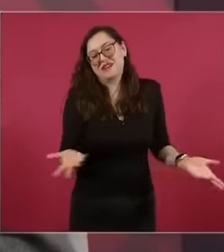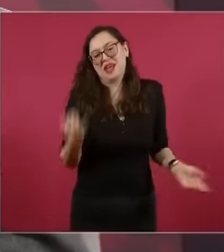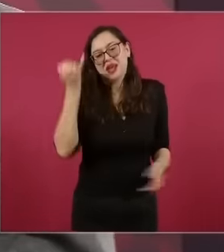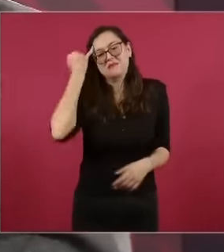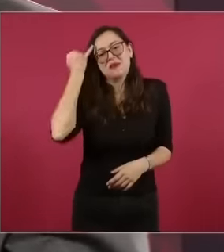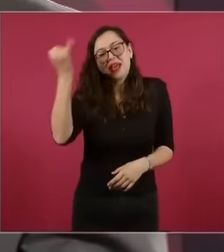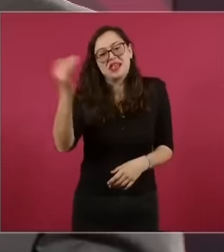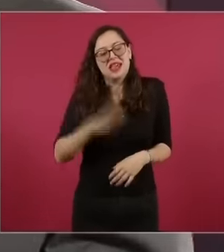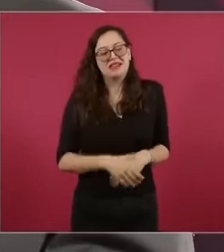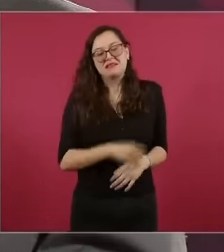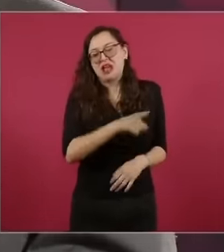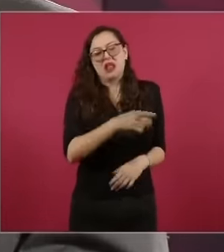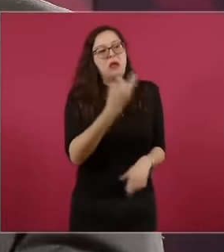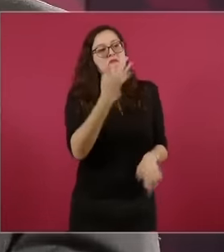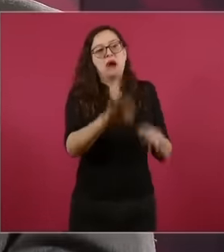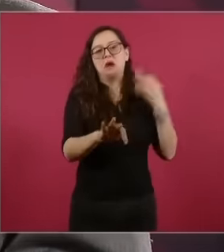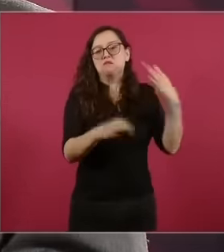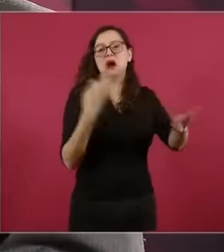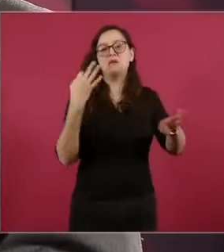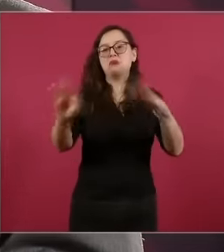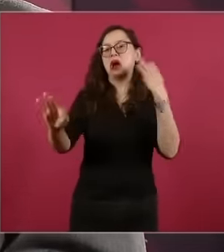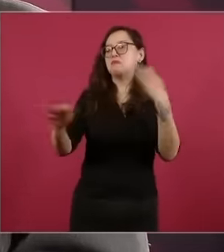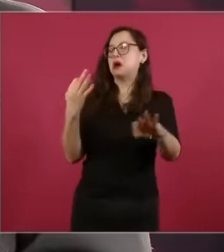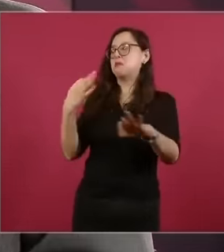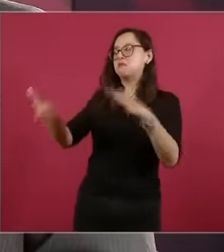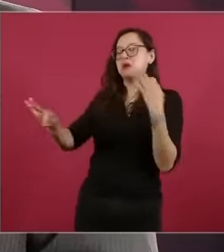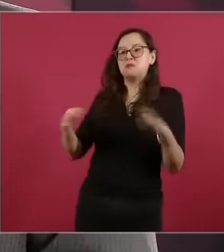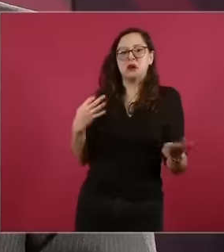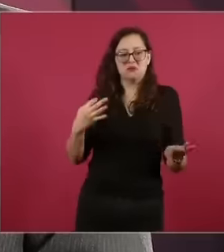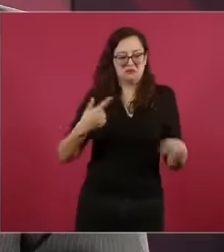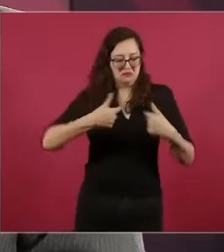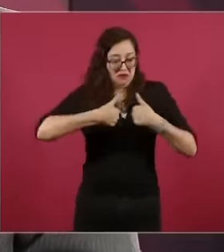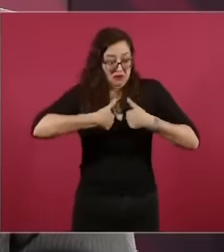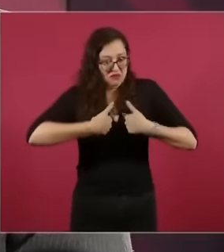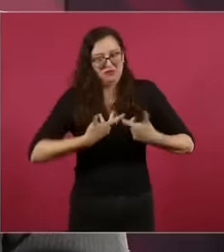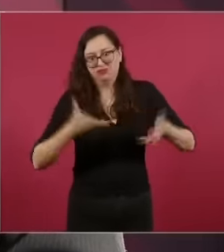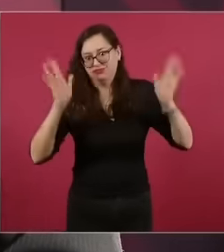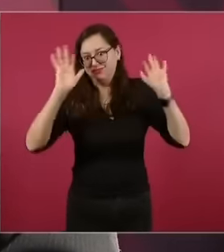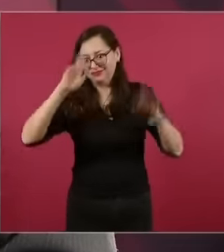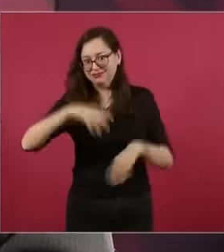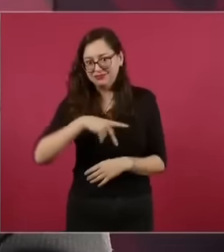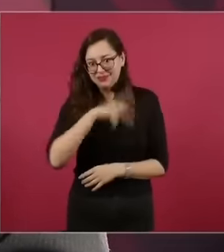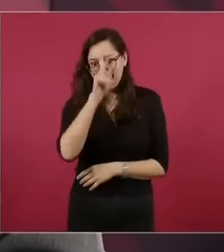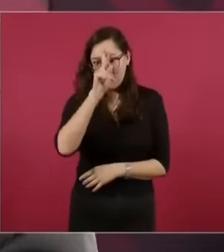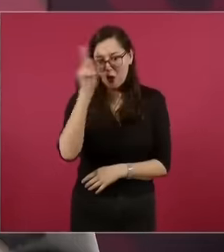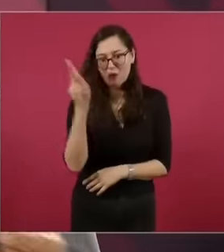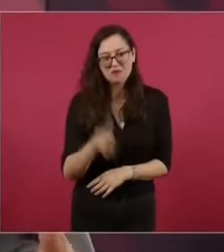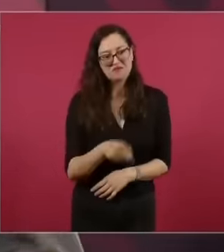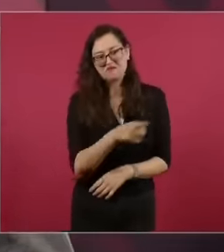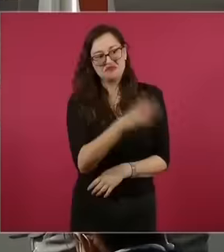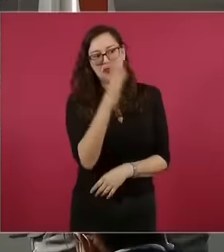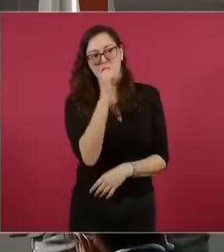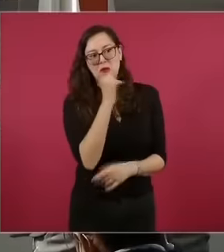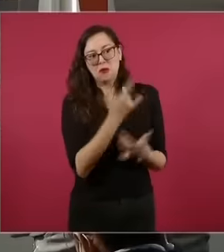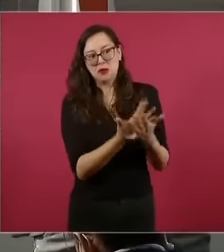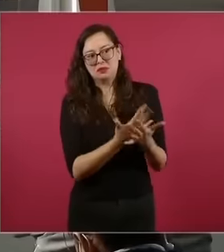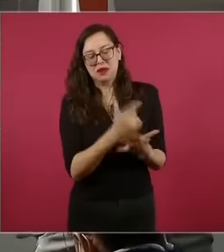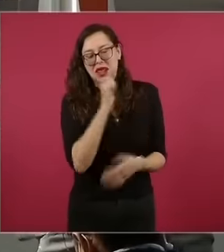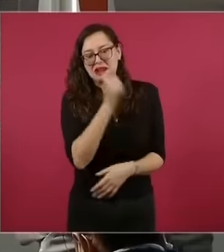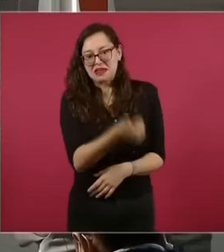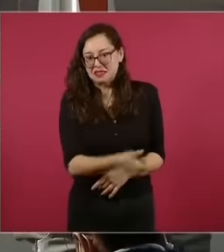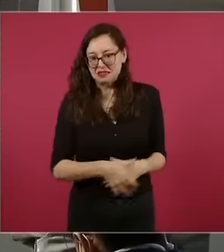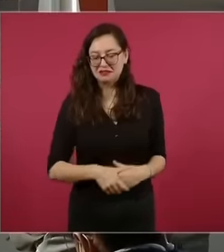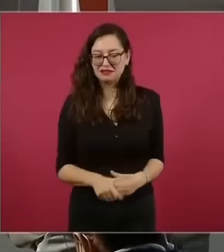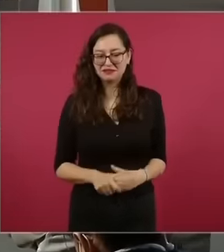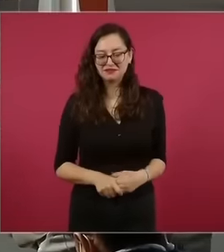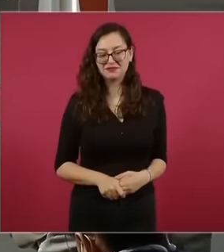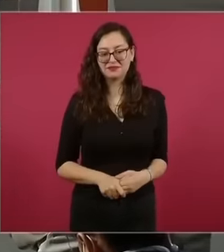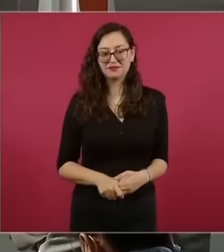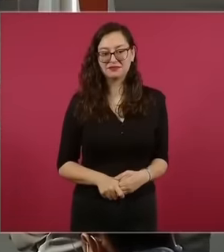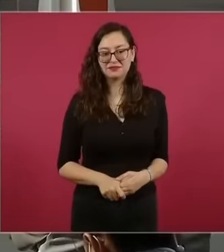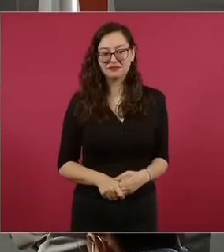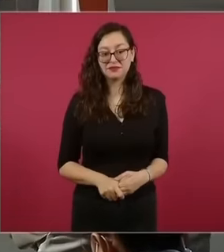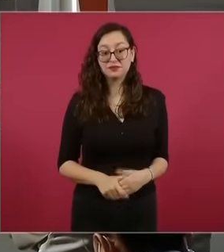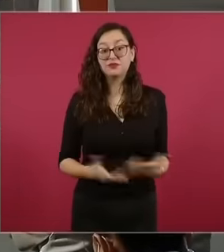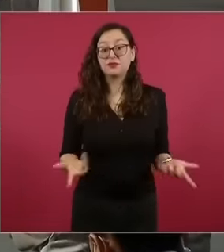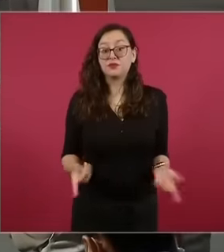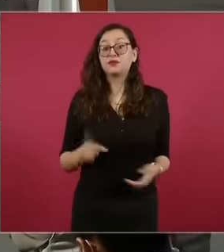betray what can be expected from a person like that and then they have accused us of being